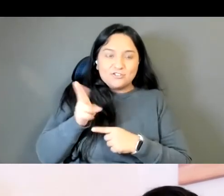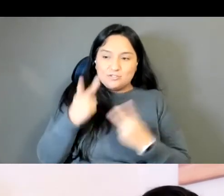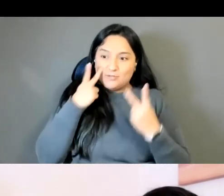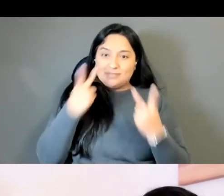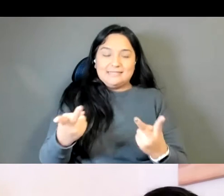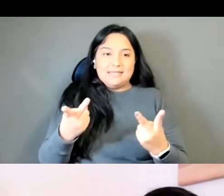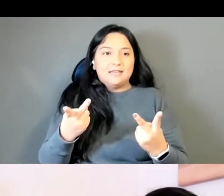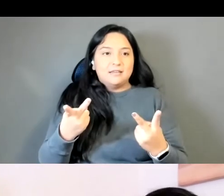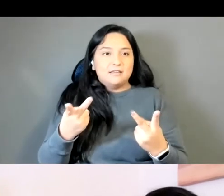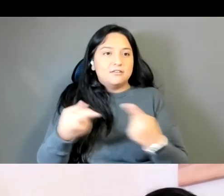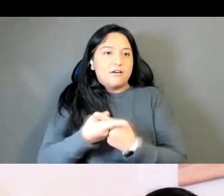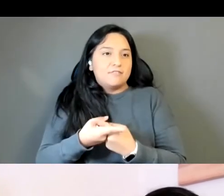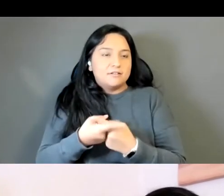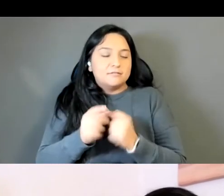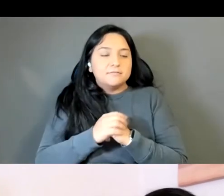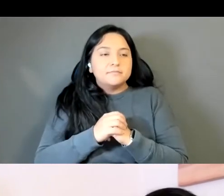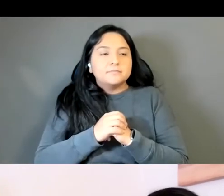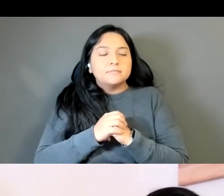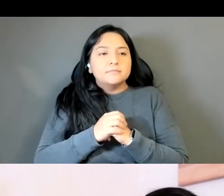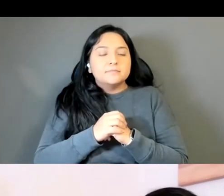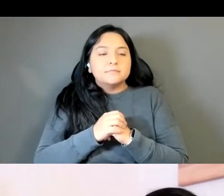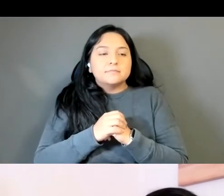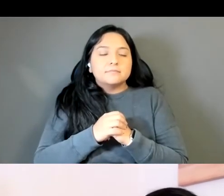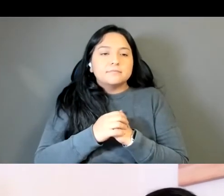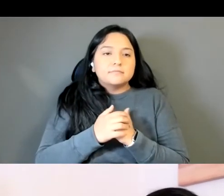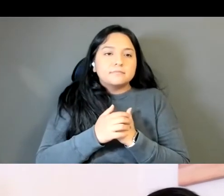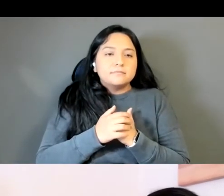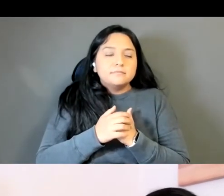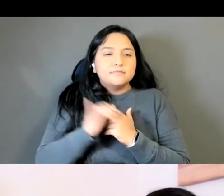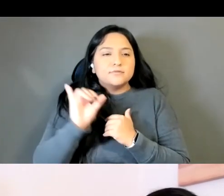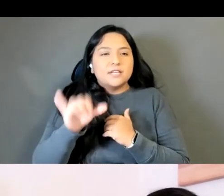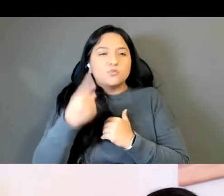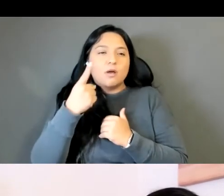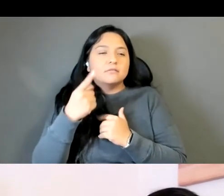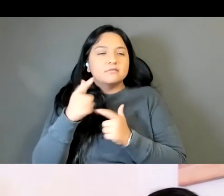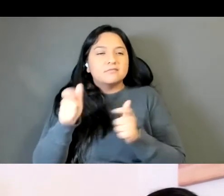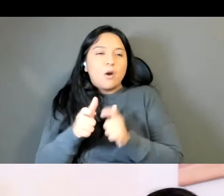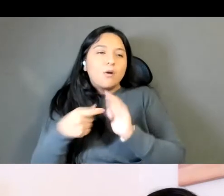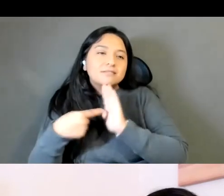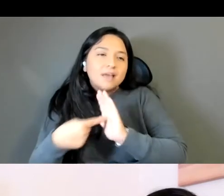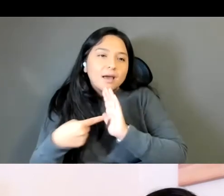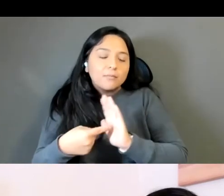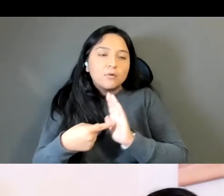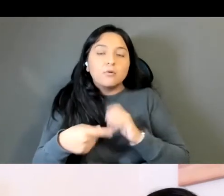And, you know, in a small way, that's what that means, it just be what English and Thai, I've always hated.